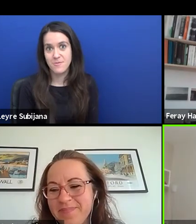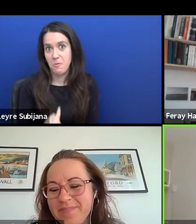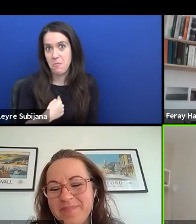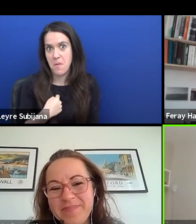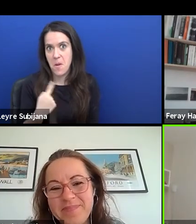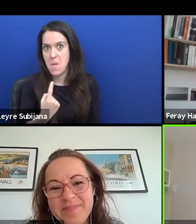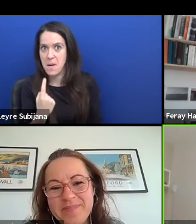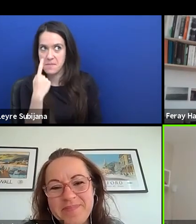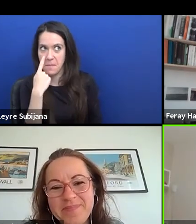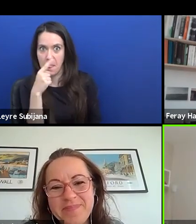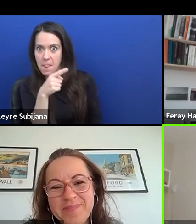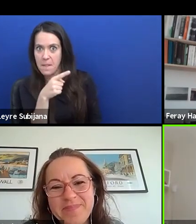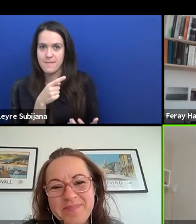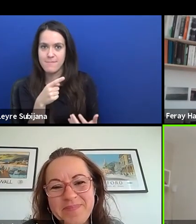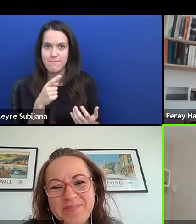and teachers get younger as well.